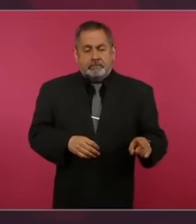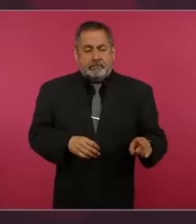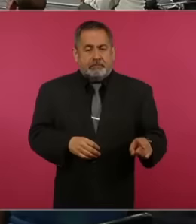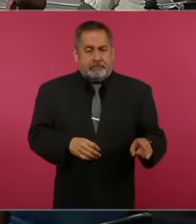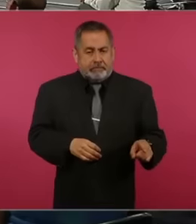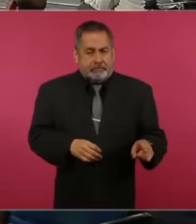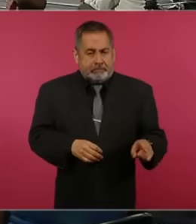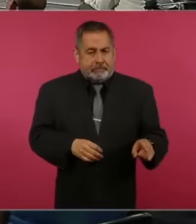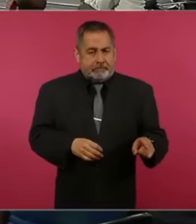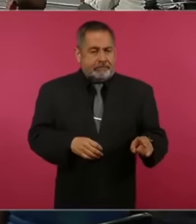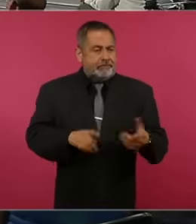the radio and